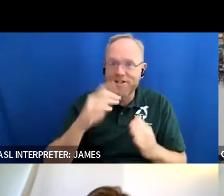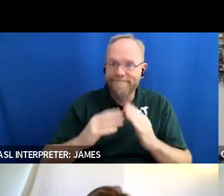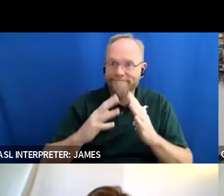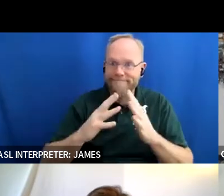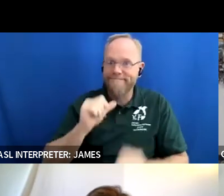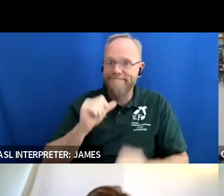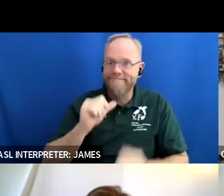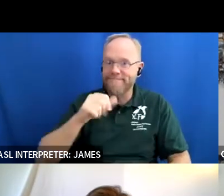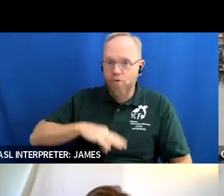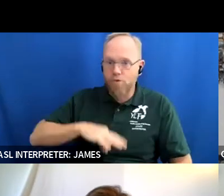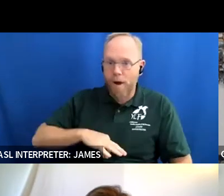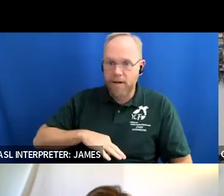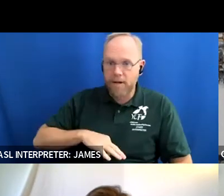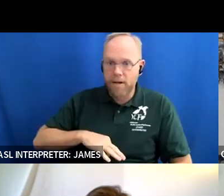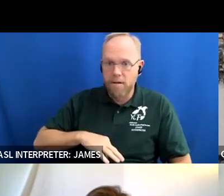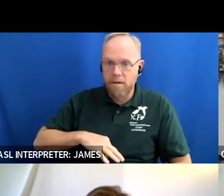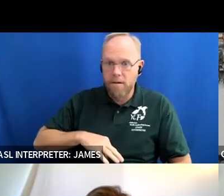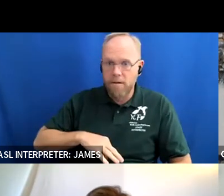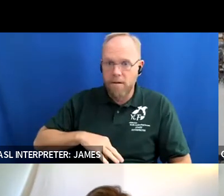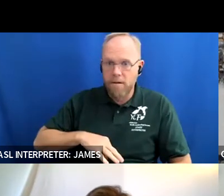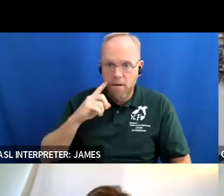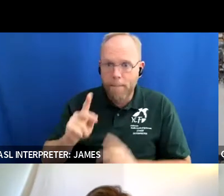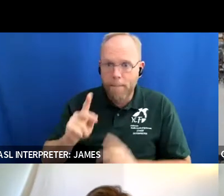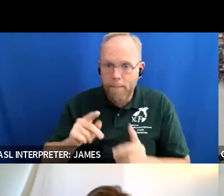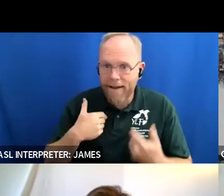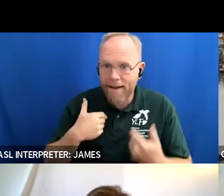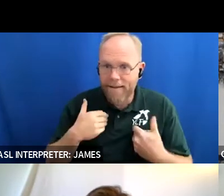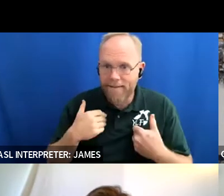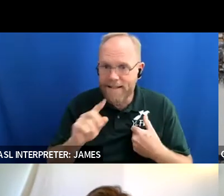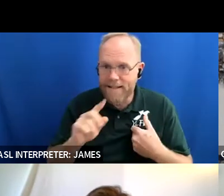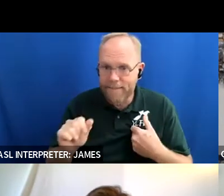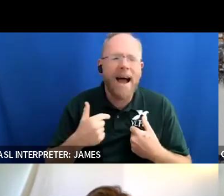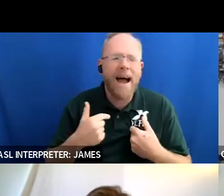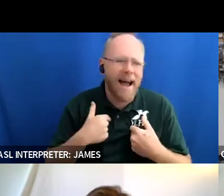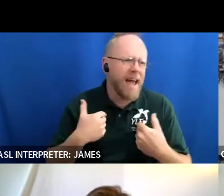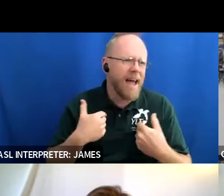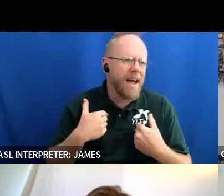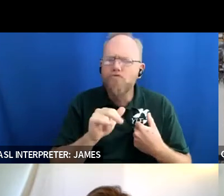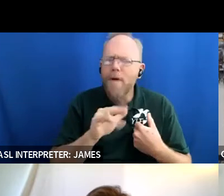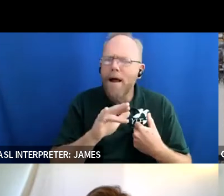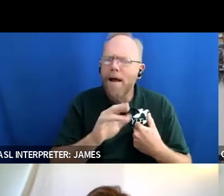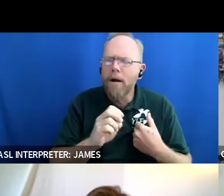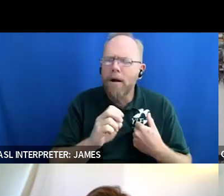disabilities and i have a rare disease so i kind of wear two hats in that world but so my passion